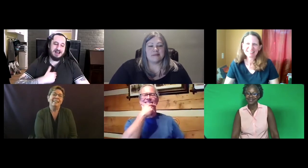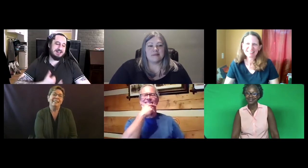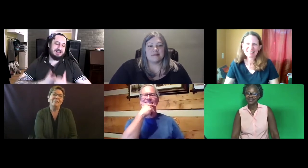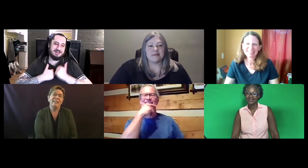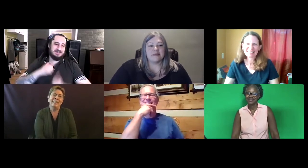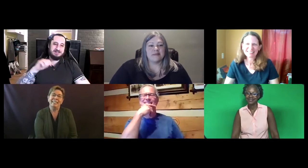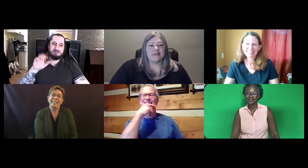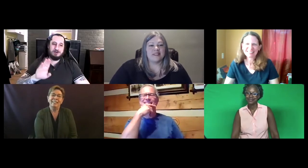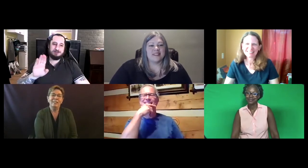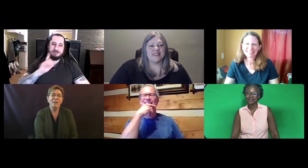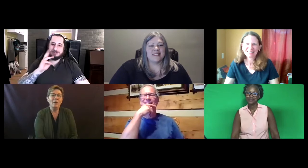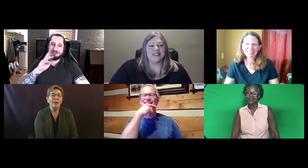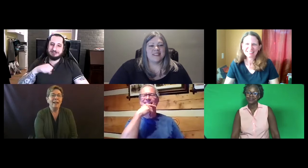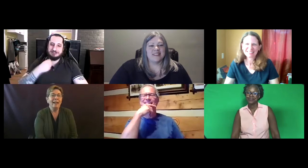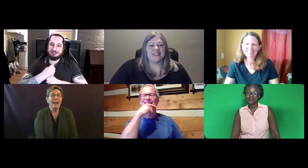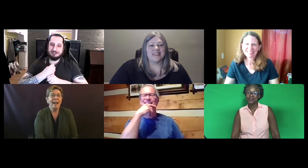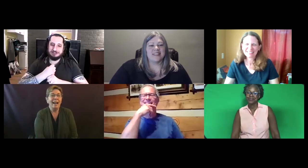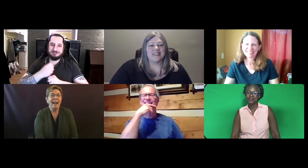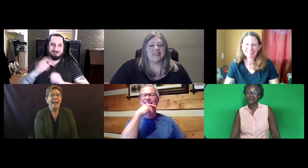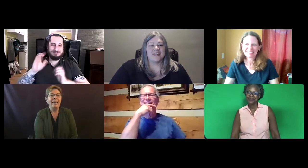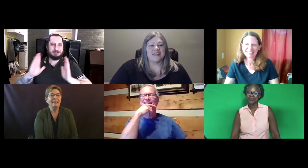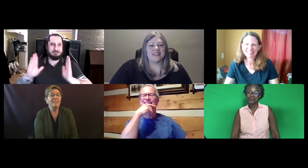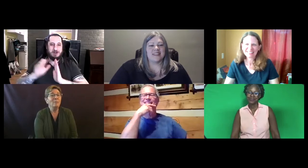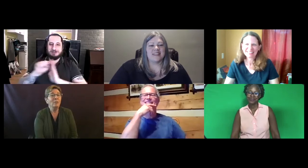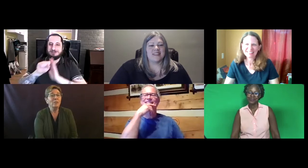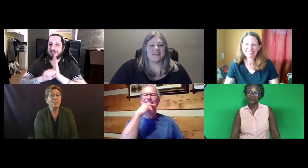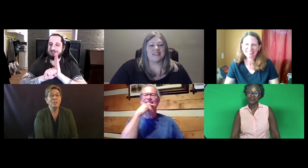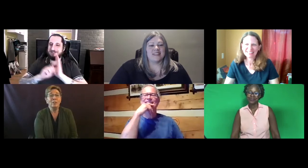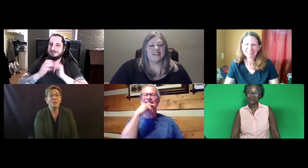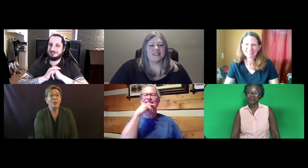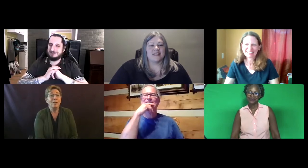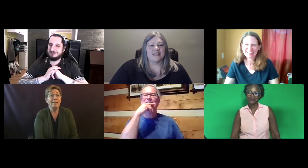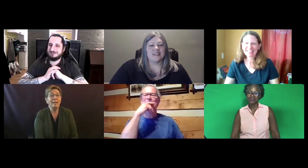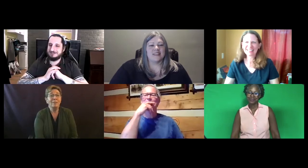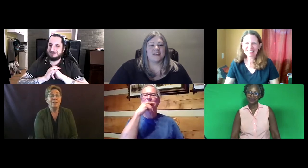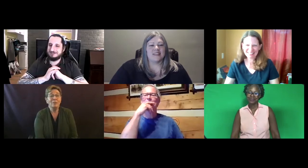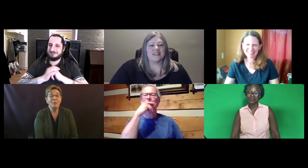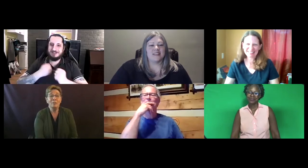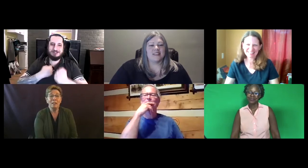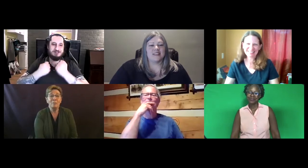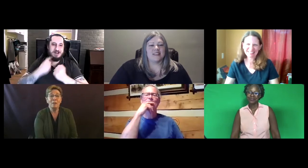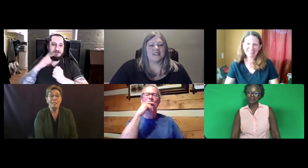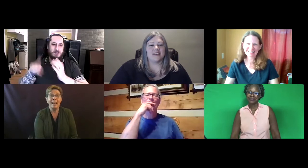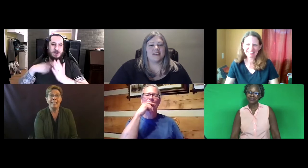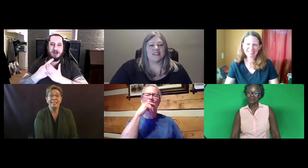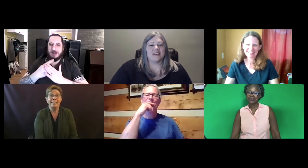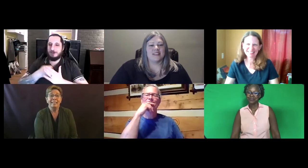But I lived in Boulder (error: Boston) for six years, you know, you've got a small state.